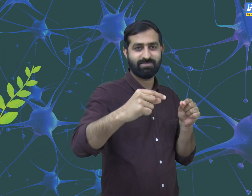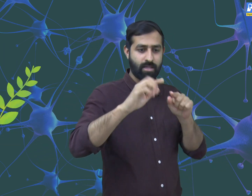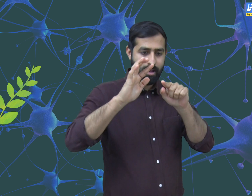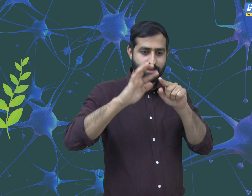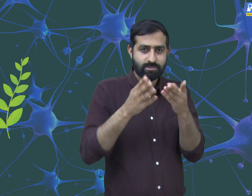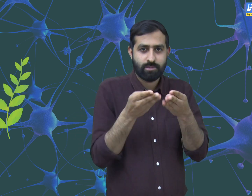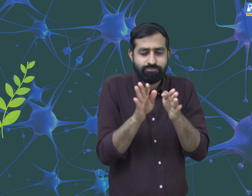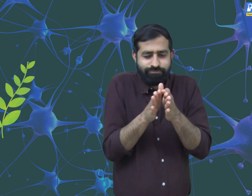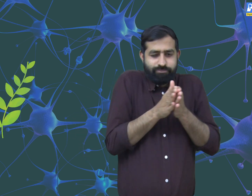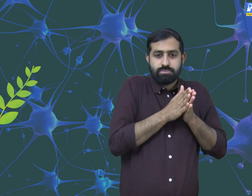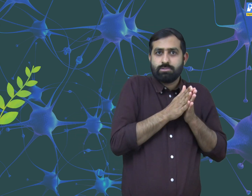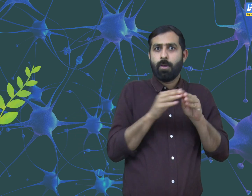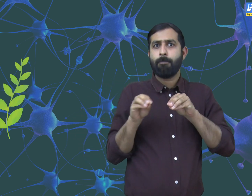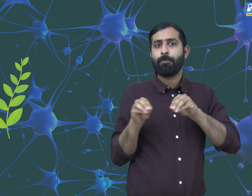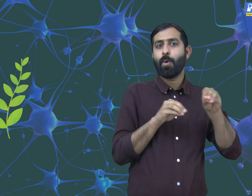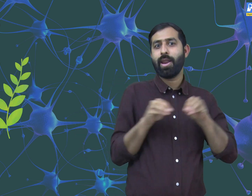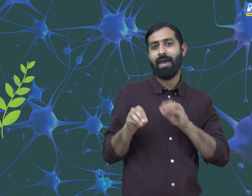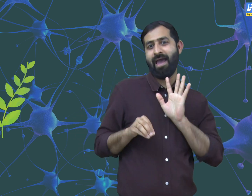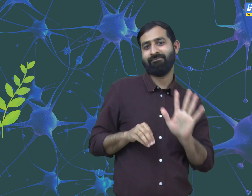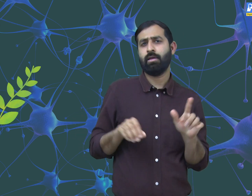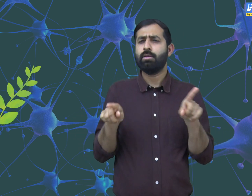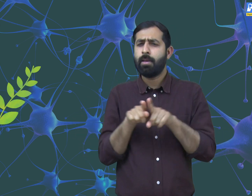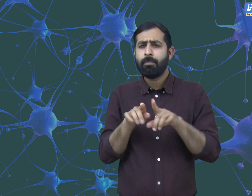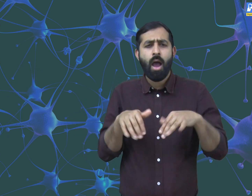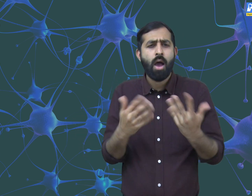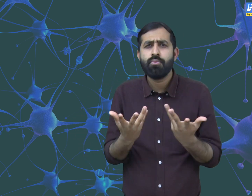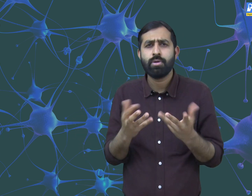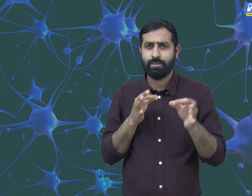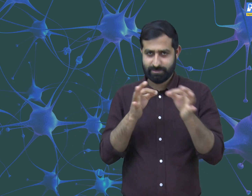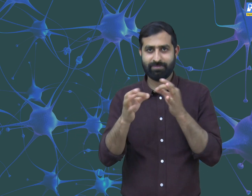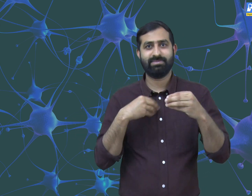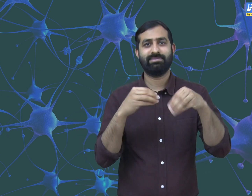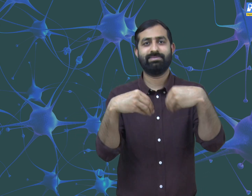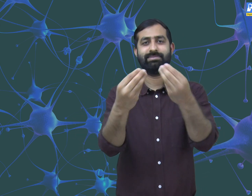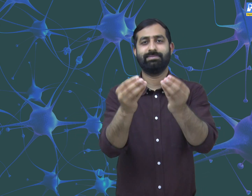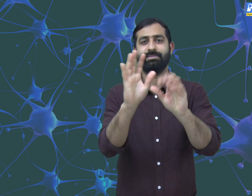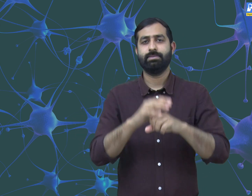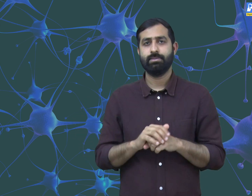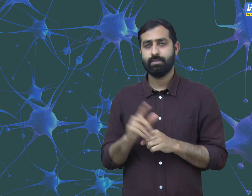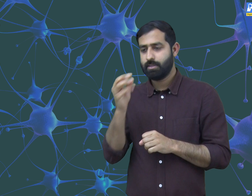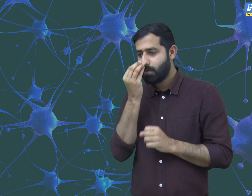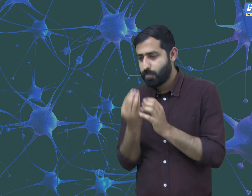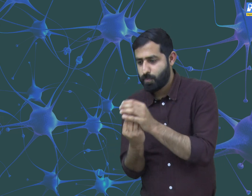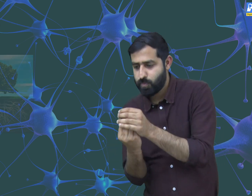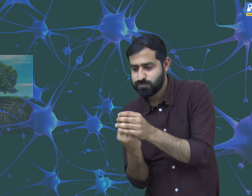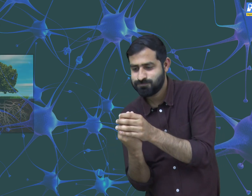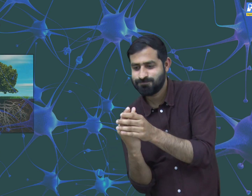Touch-me-not leaves fold when touched. These are movements in plants. Let me tell you about this.